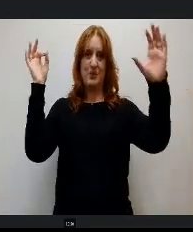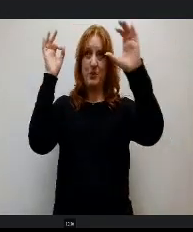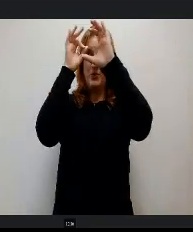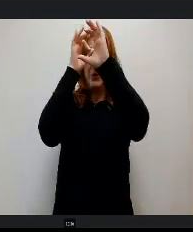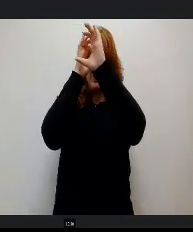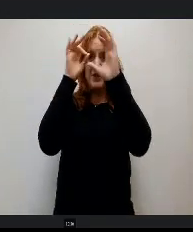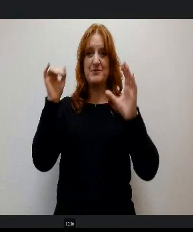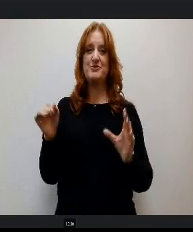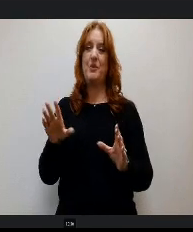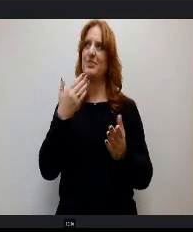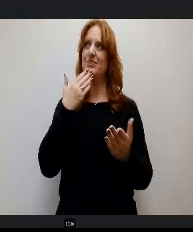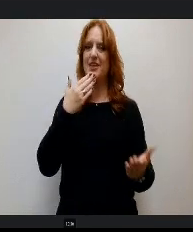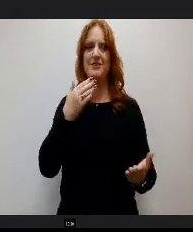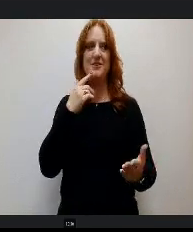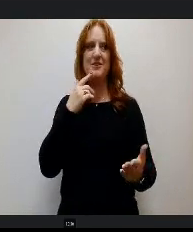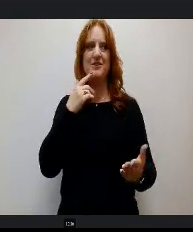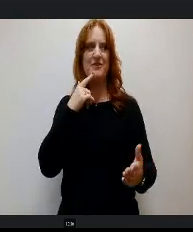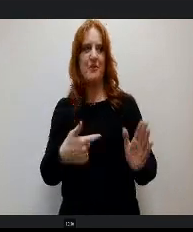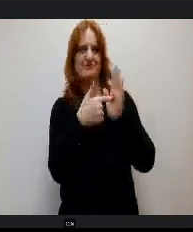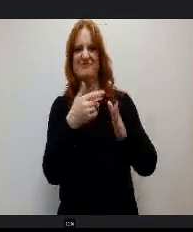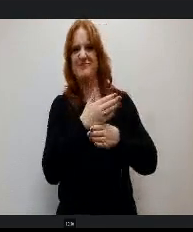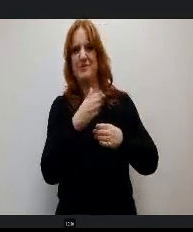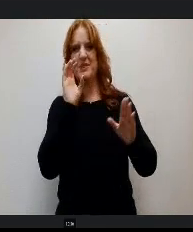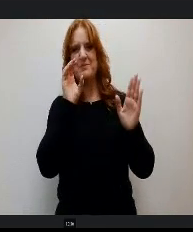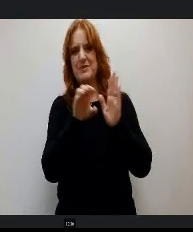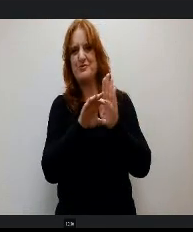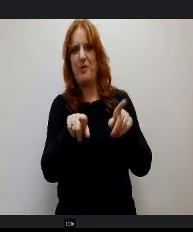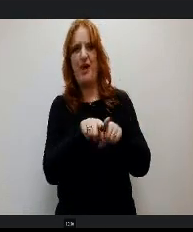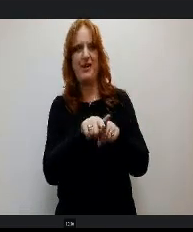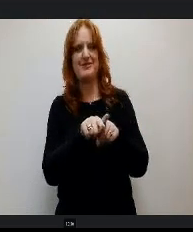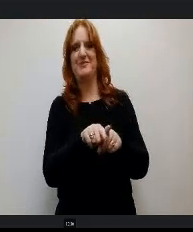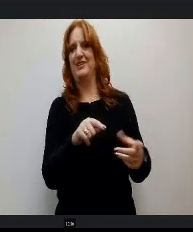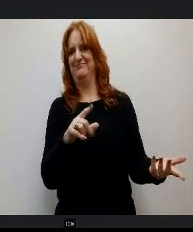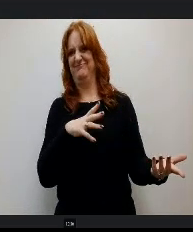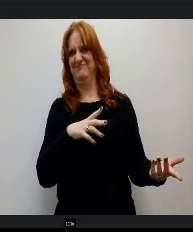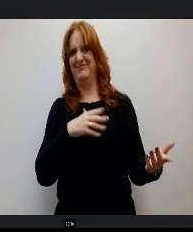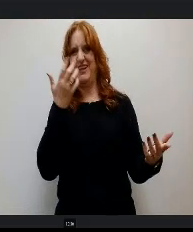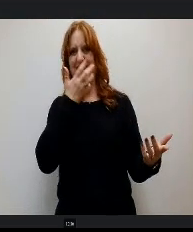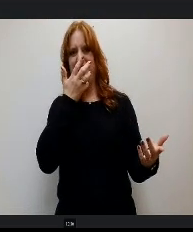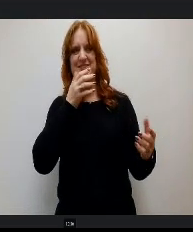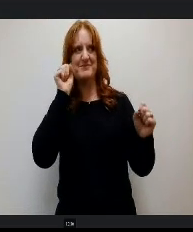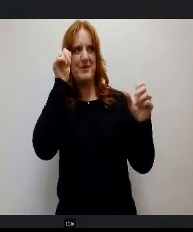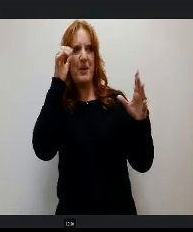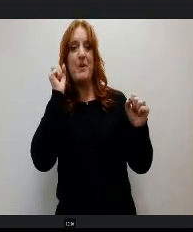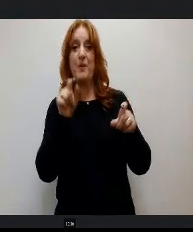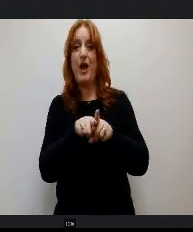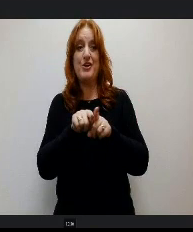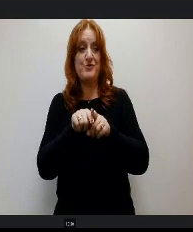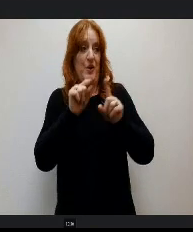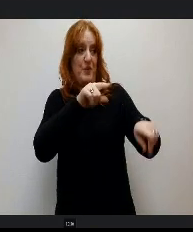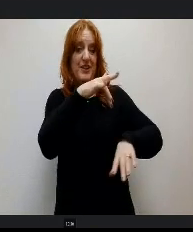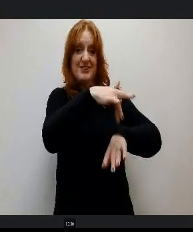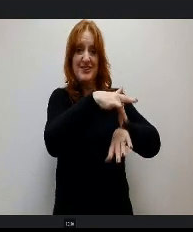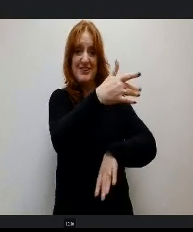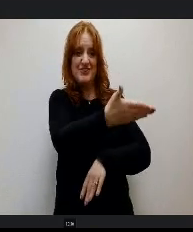for sharing that picture. It's awesome I also had a chance to go to school in the woods and they were working on their end